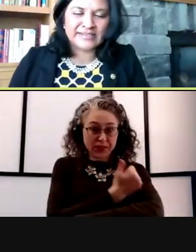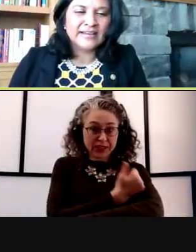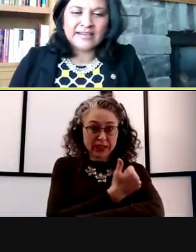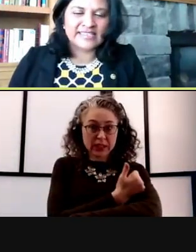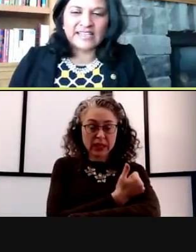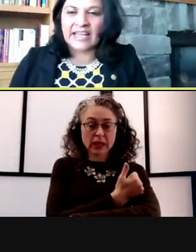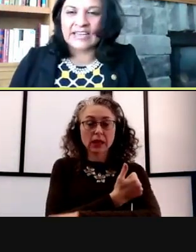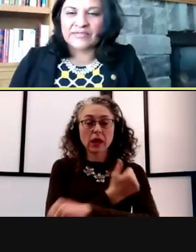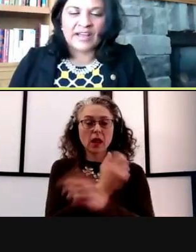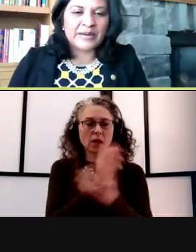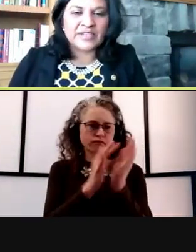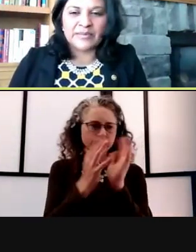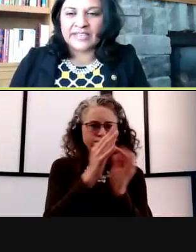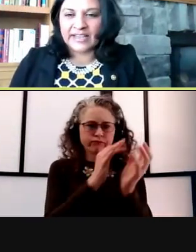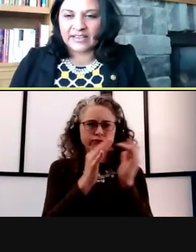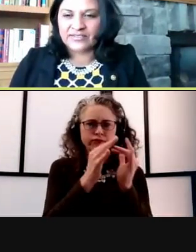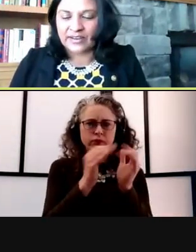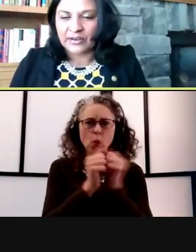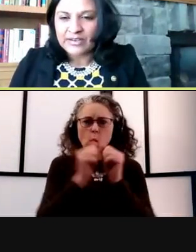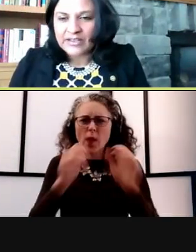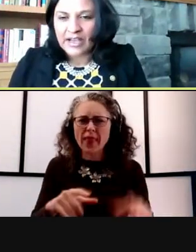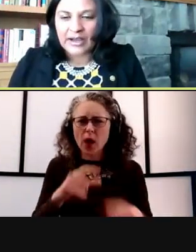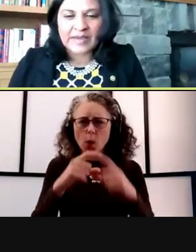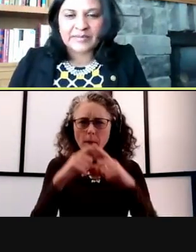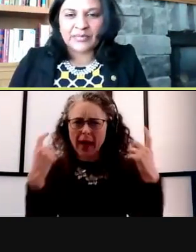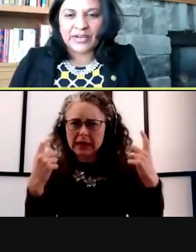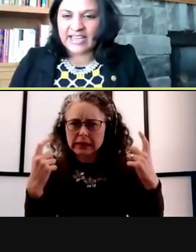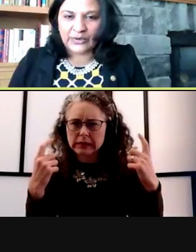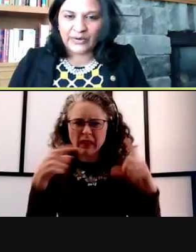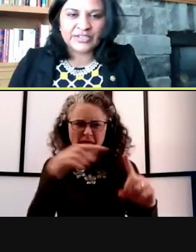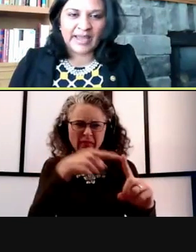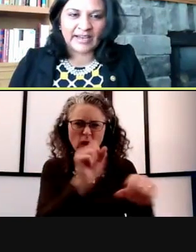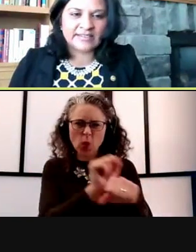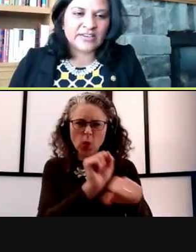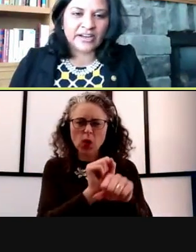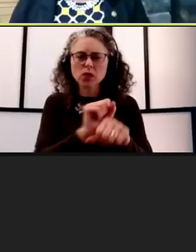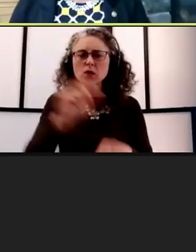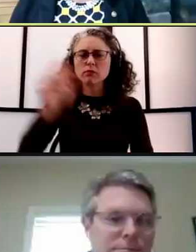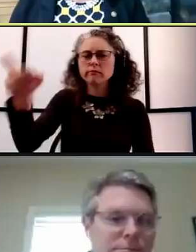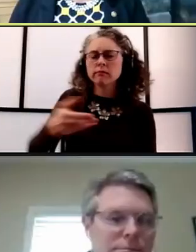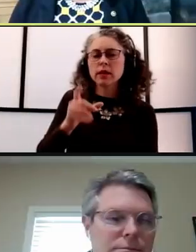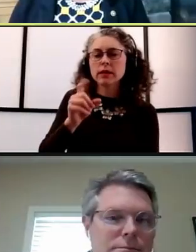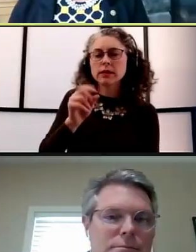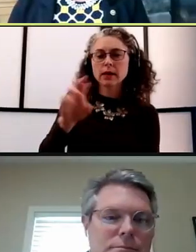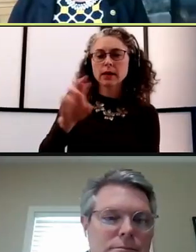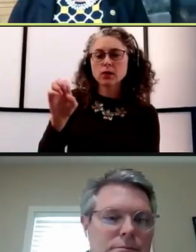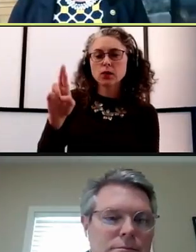There's a lot of double negatives there. I'm gonna bring Dr. Ernst back to talk about this.